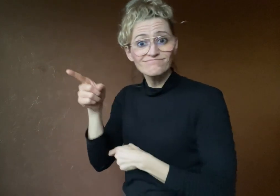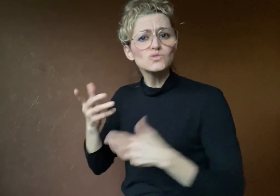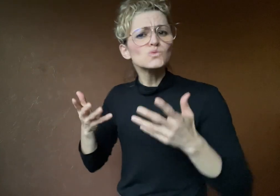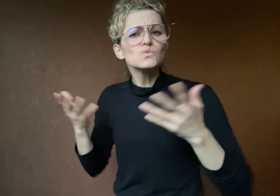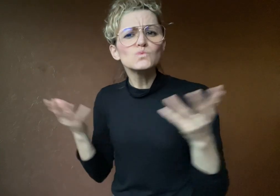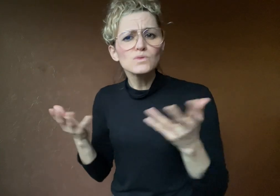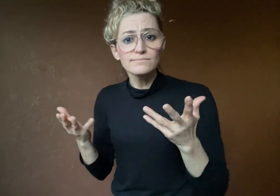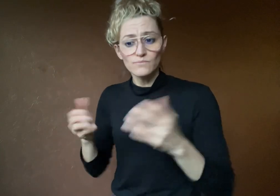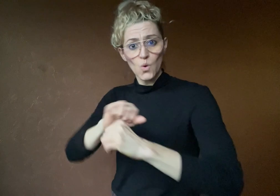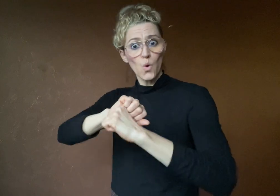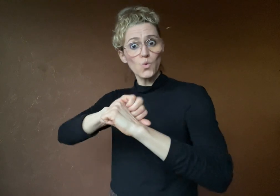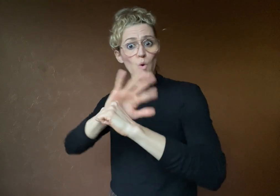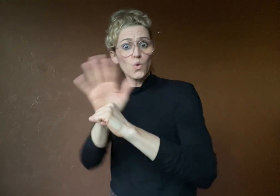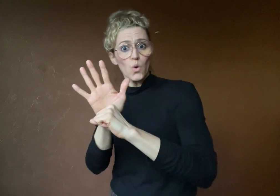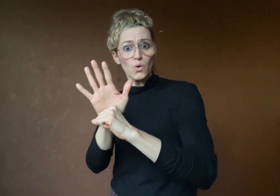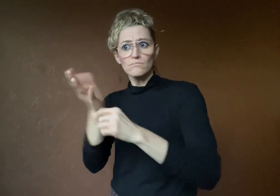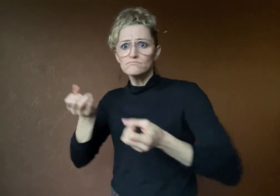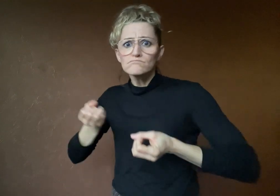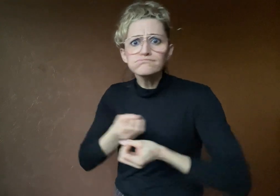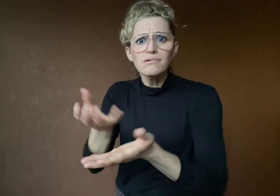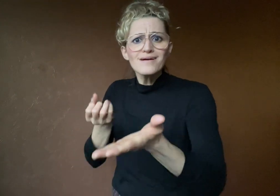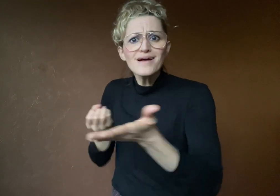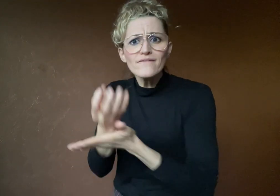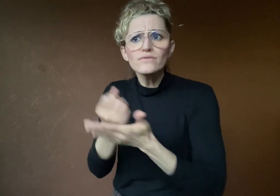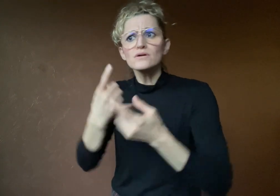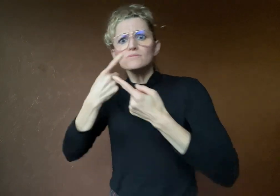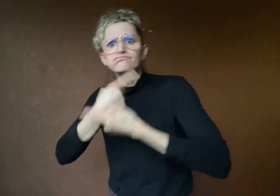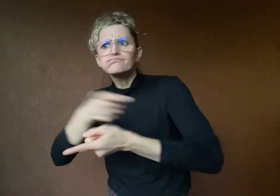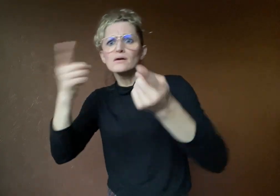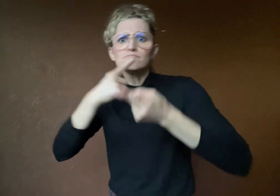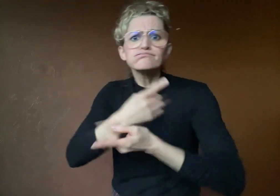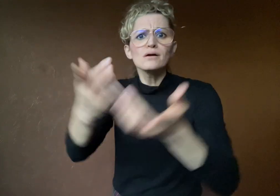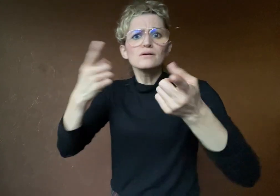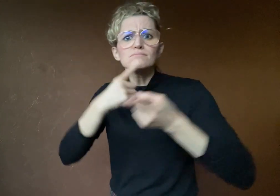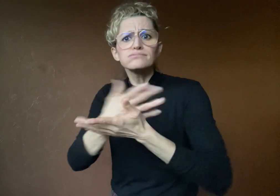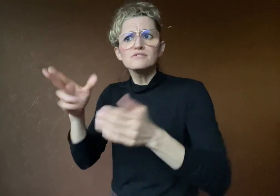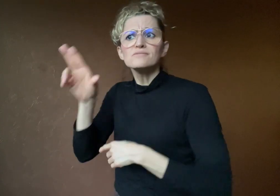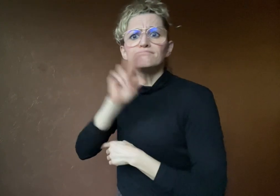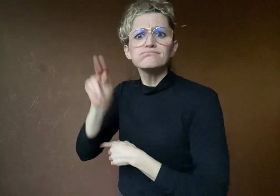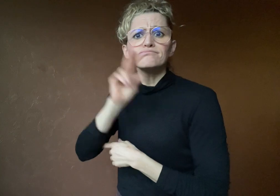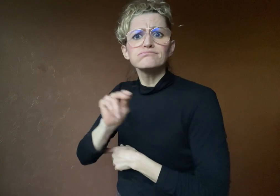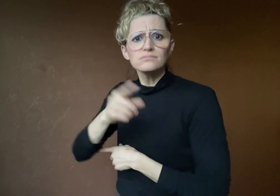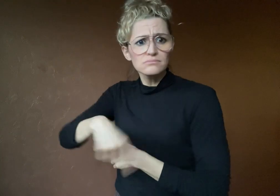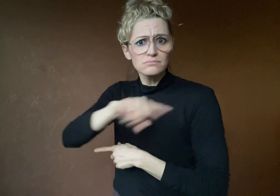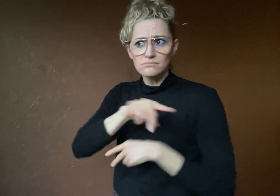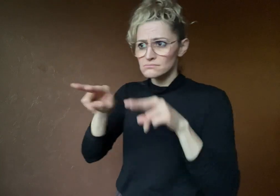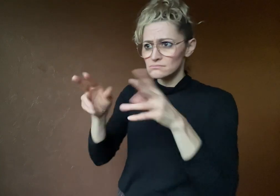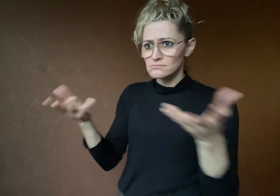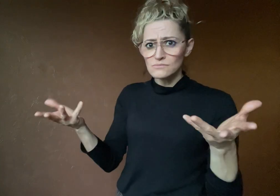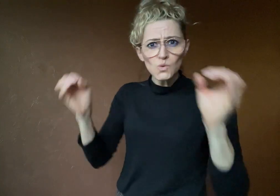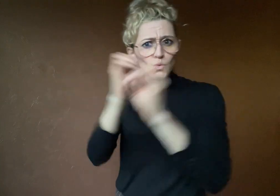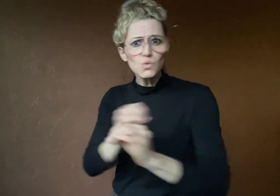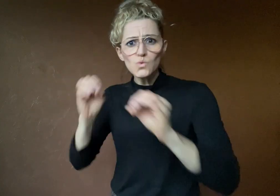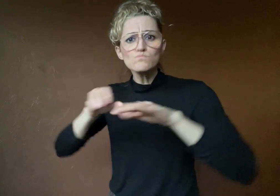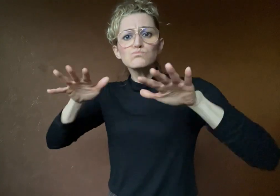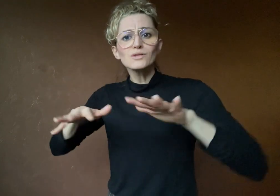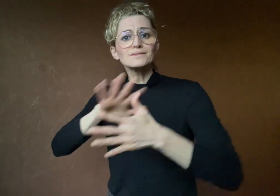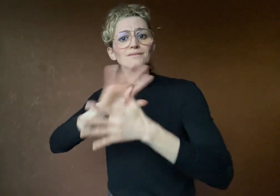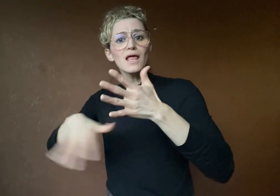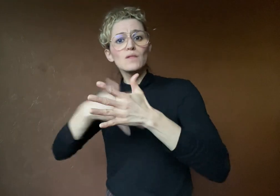British Sign Language (BSL) interpreters during COVID announcements.